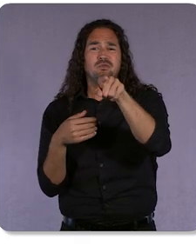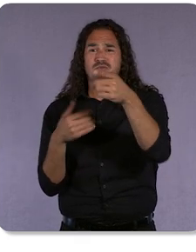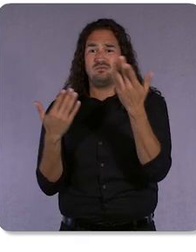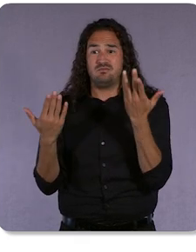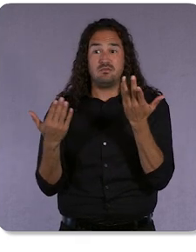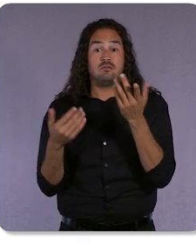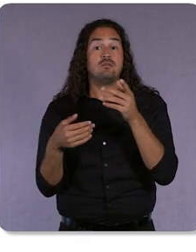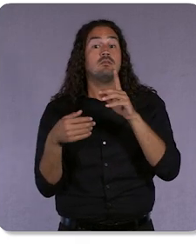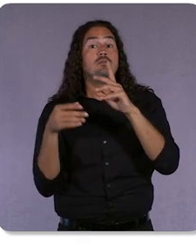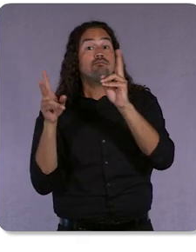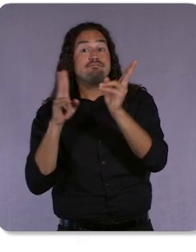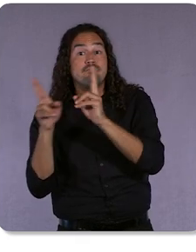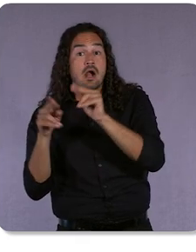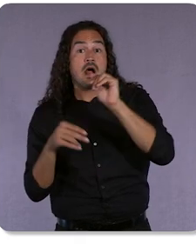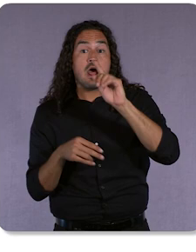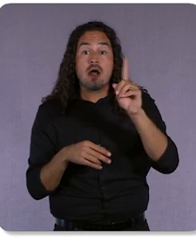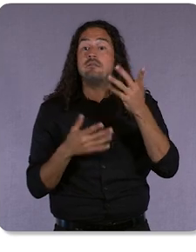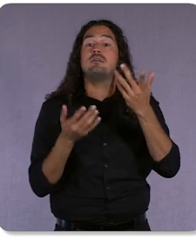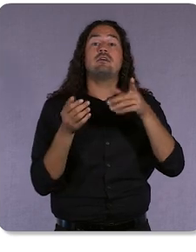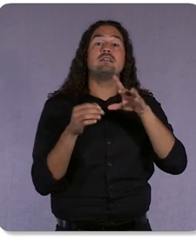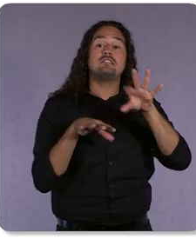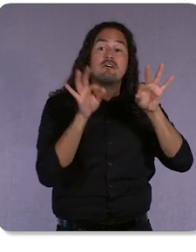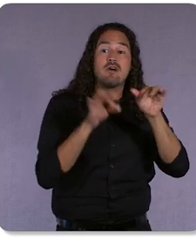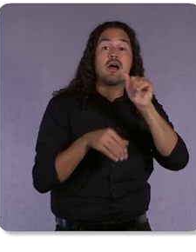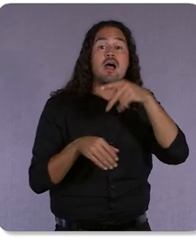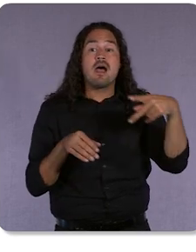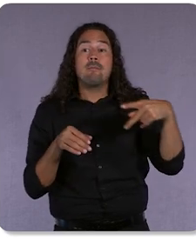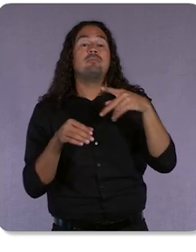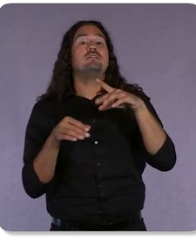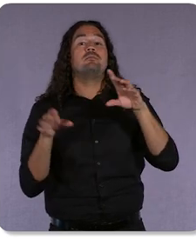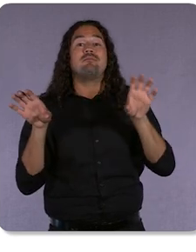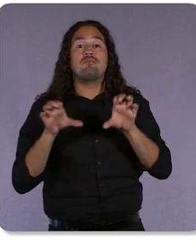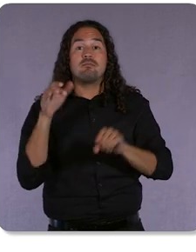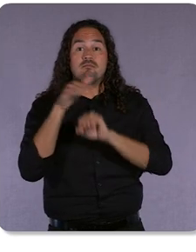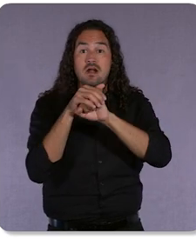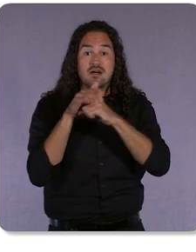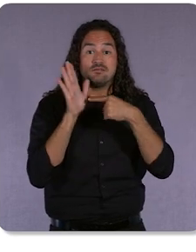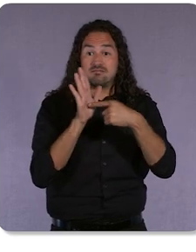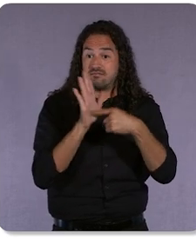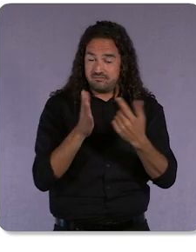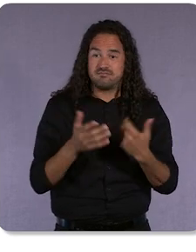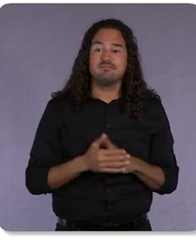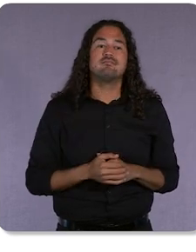Display, or Performance Max campaigns. Furthermore, you can also integrate your